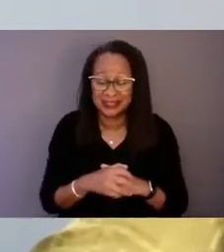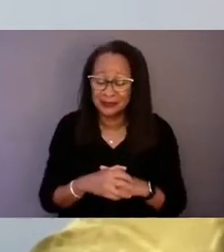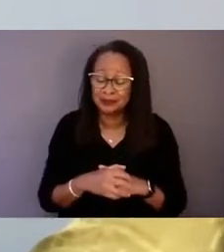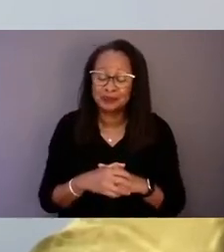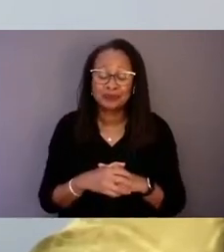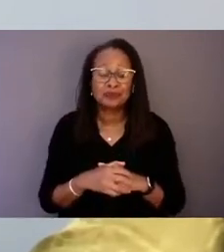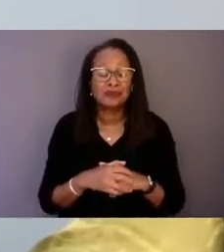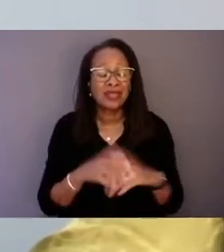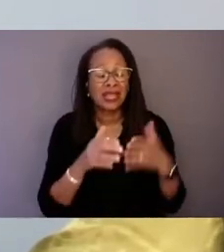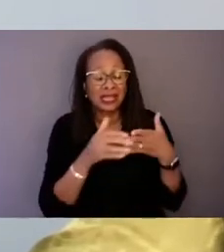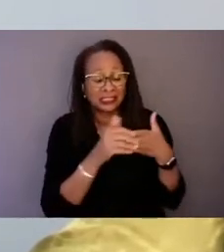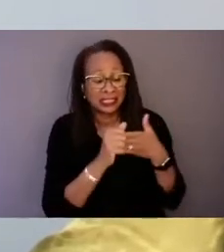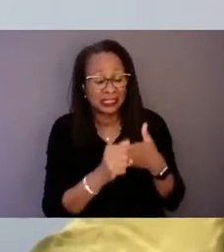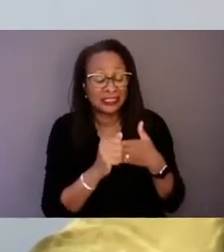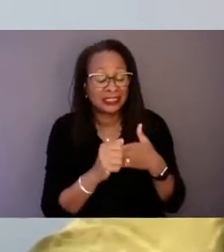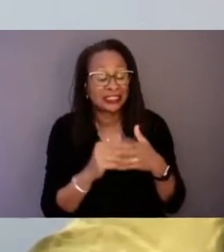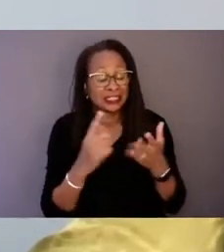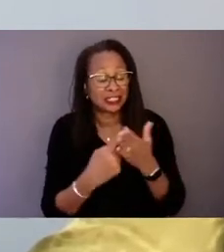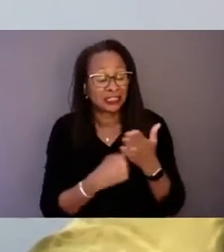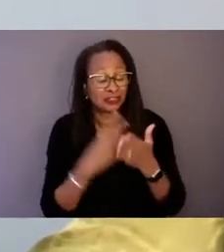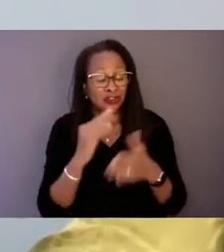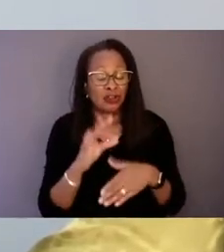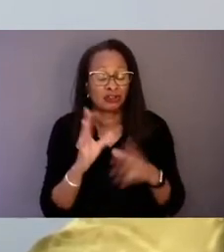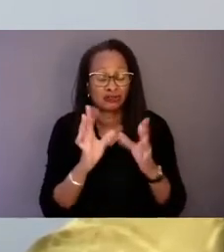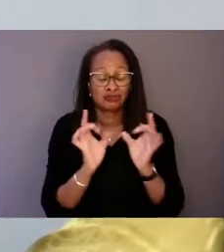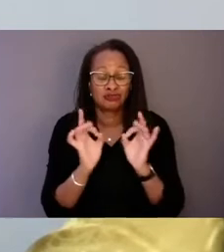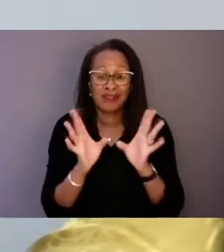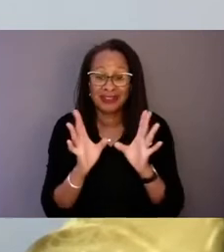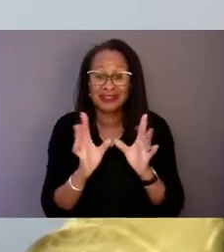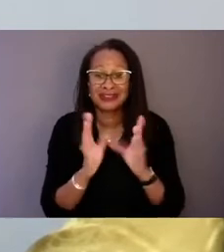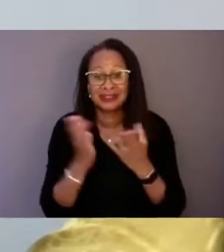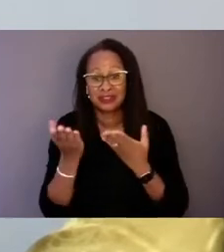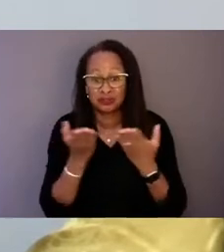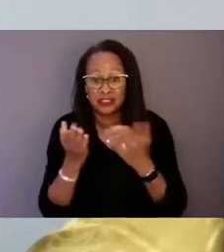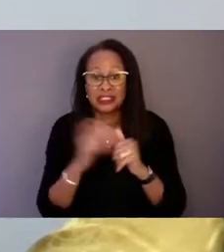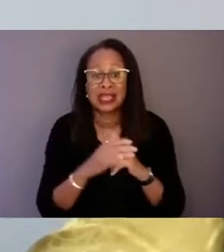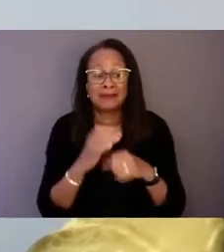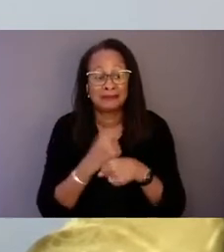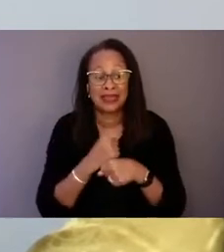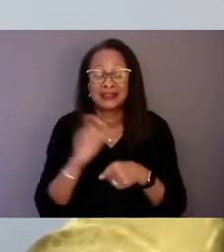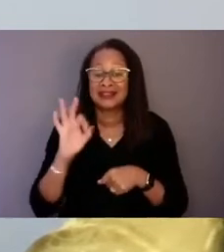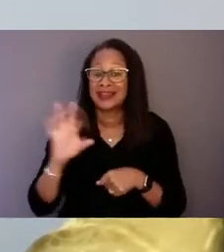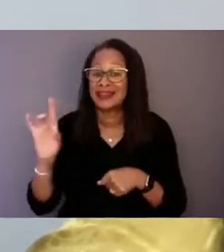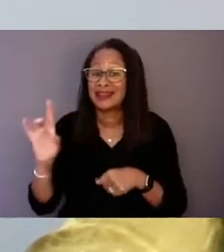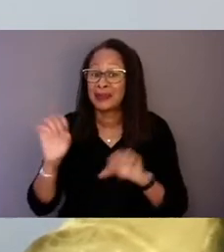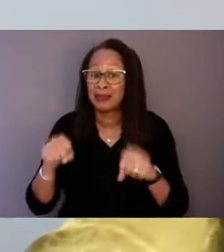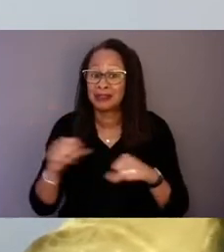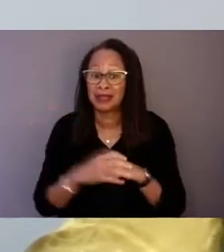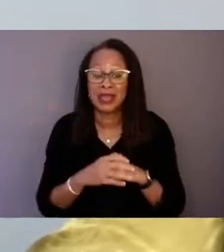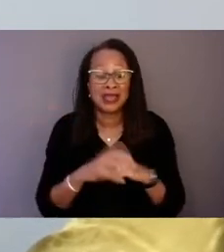and has been a critical voice in making 988 possible. She has a particular interest in meeting the mental health needs of students and children,